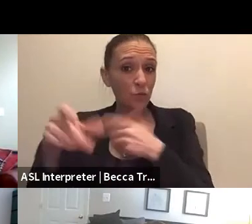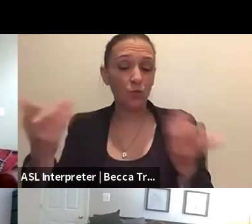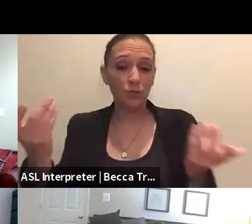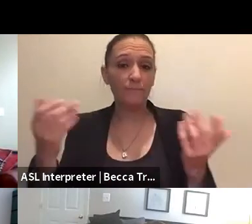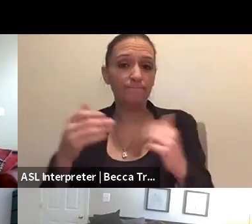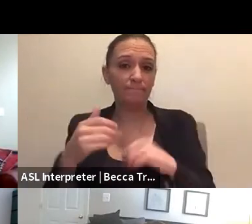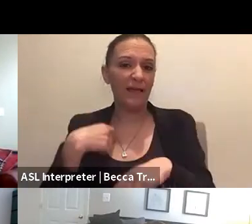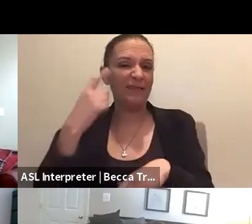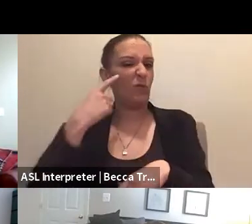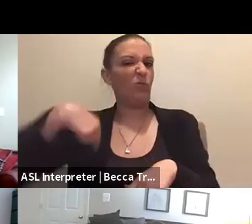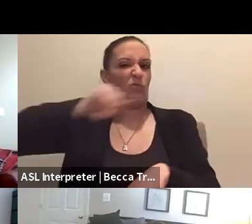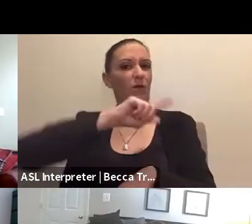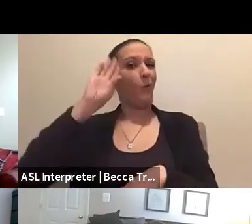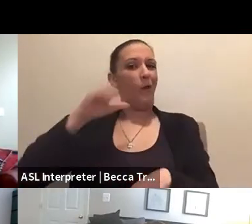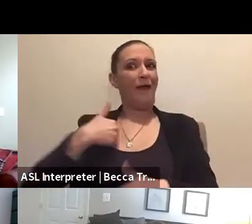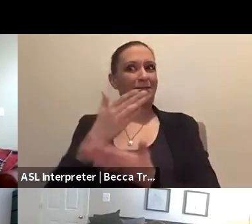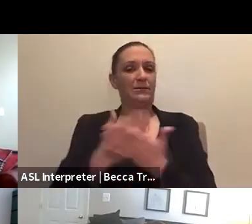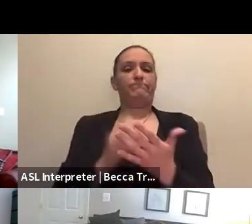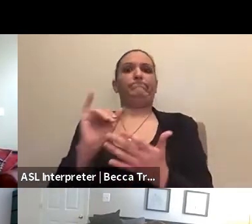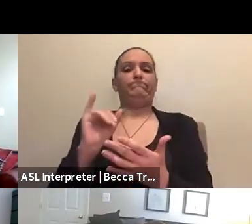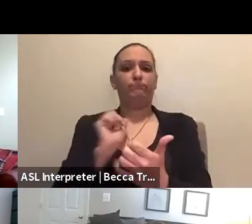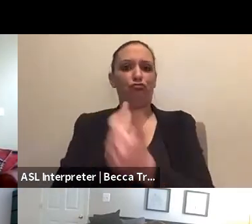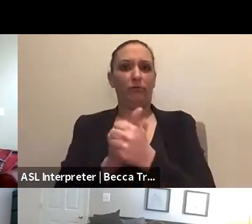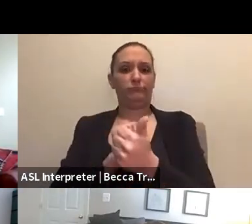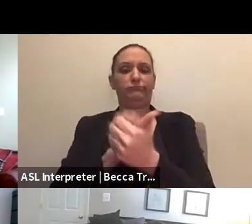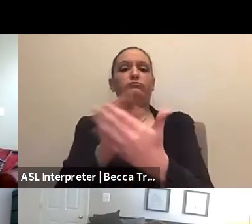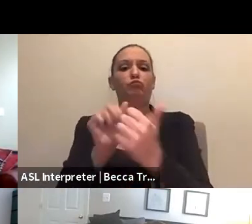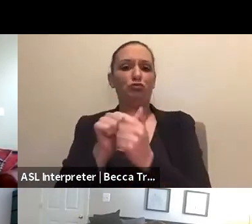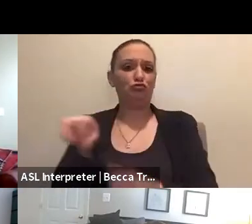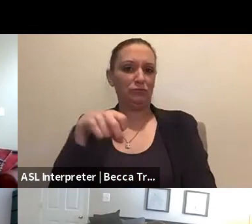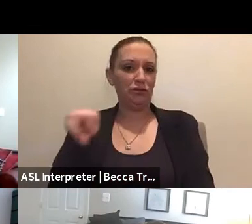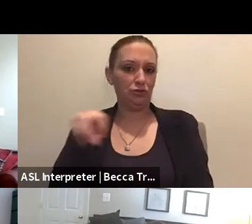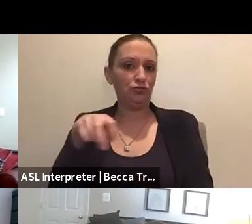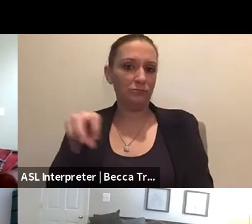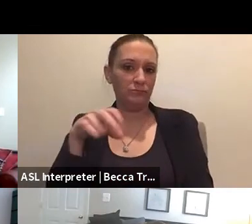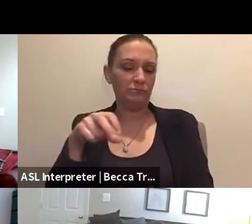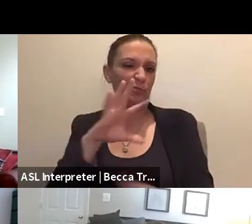I think we all know there are some challenges with transportation within our communities